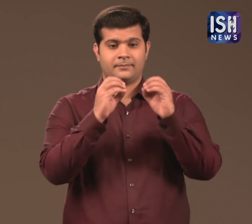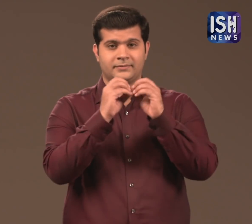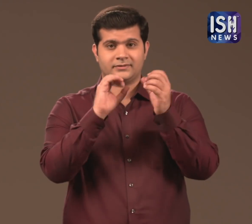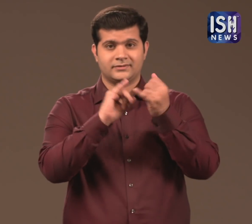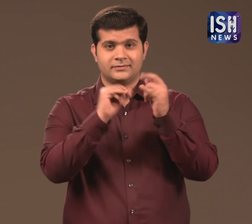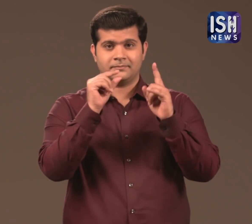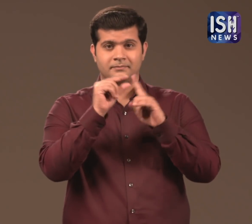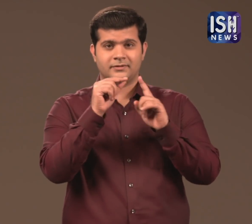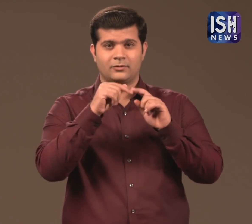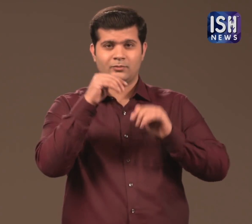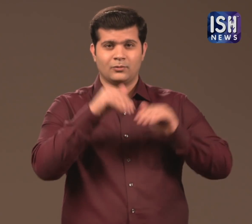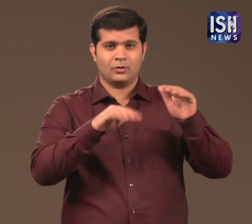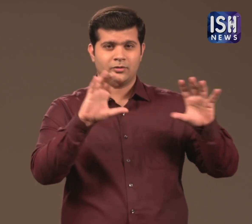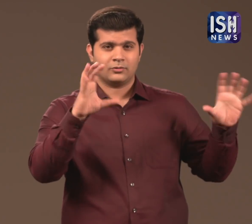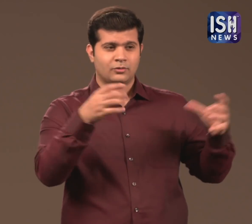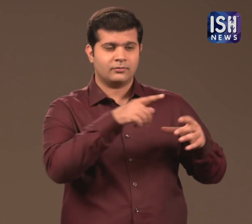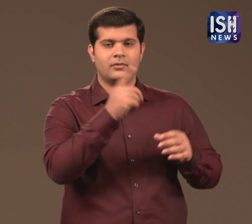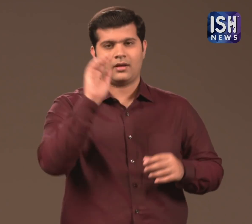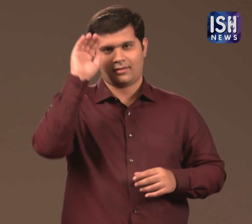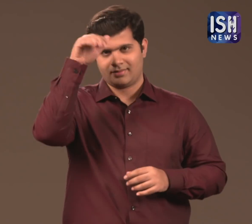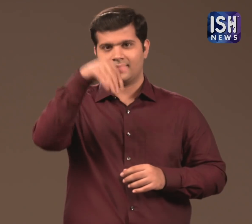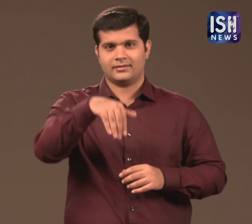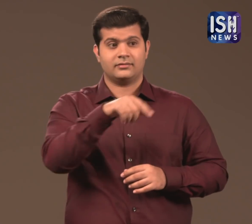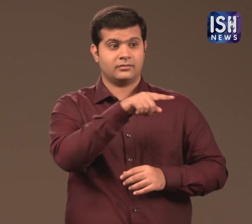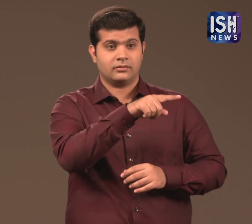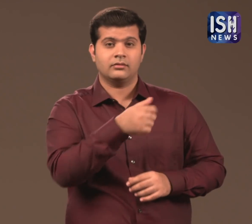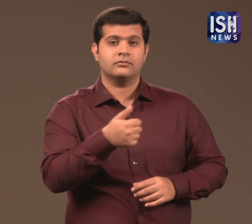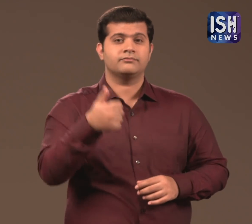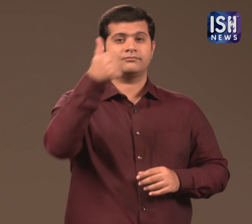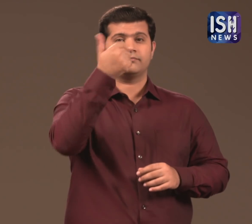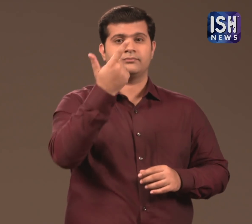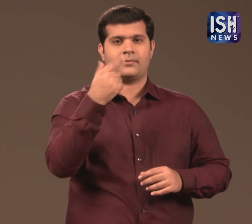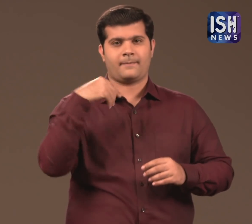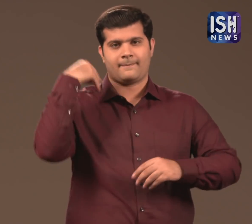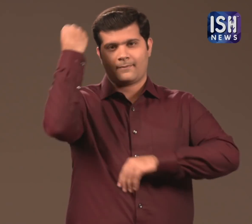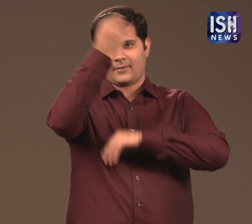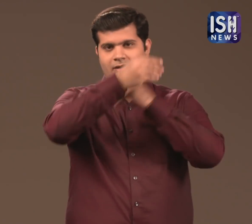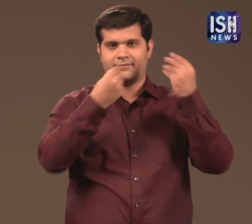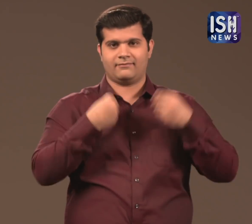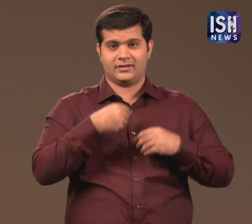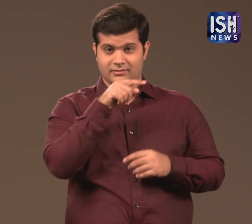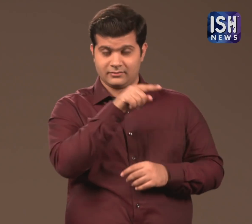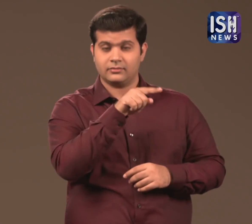Bahujan Samaj Party (BSP) leader, Mayawati,